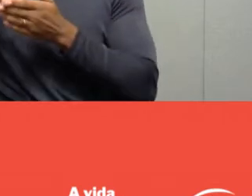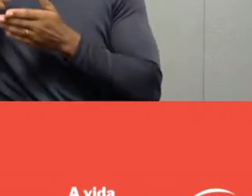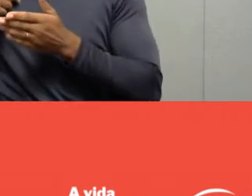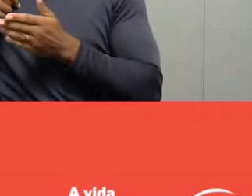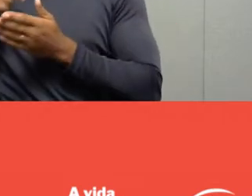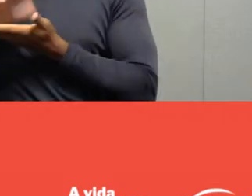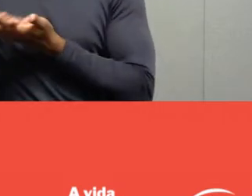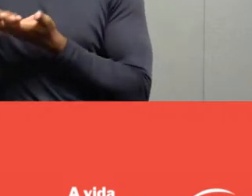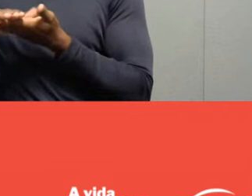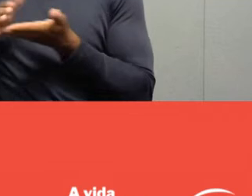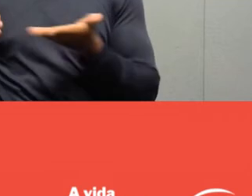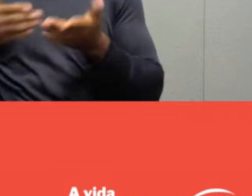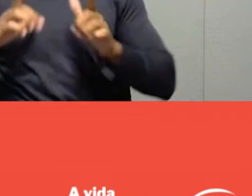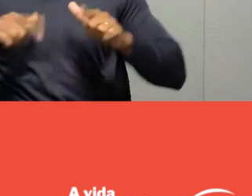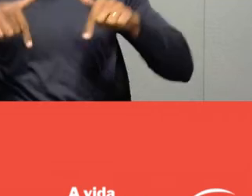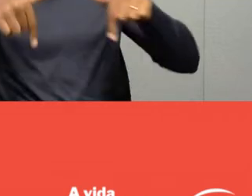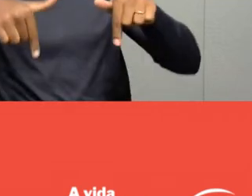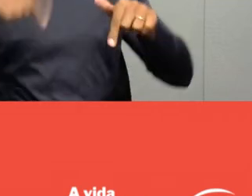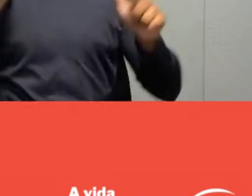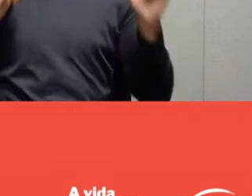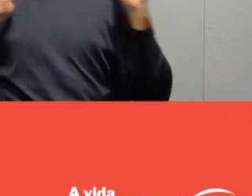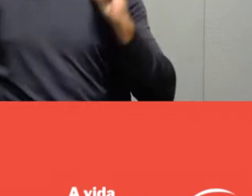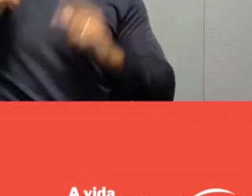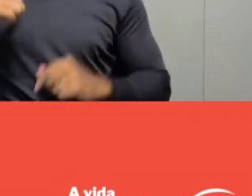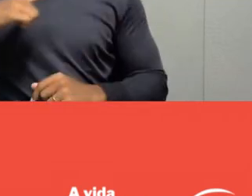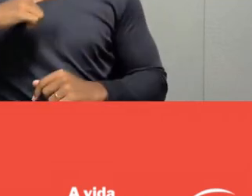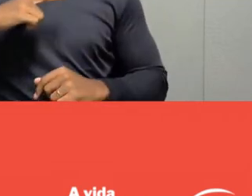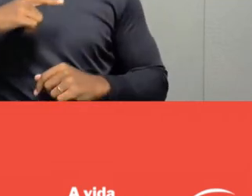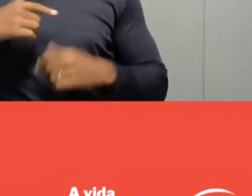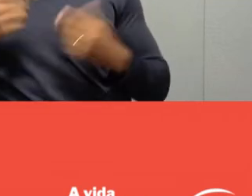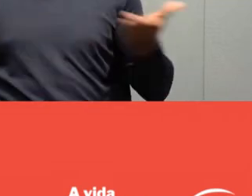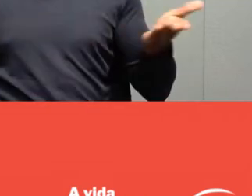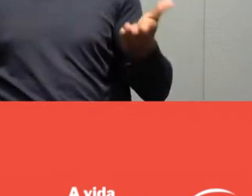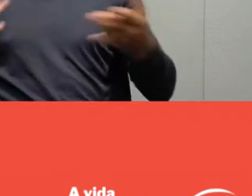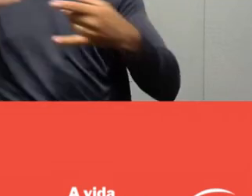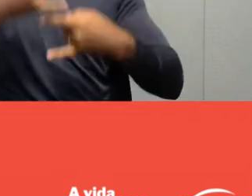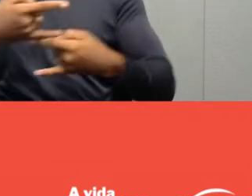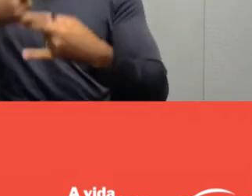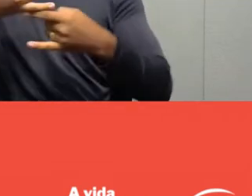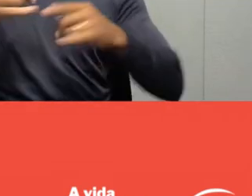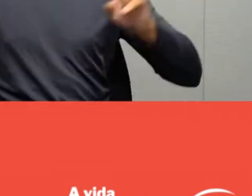That's what we're going to deal with in the livestream we're starting now.